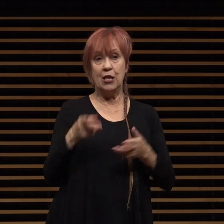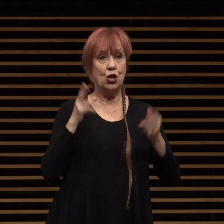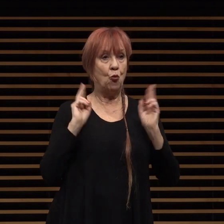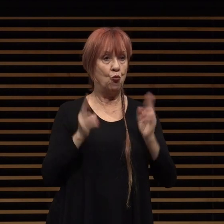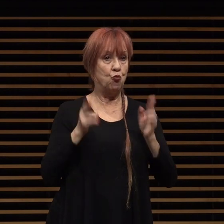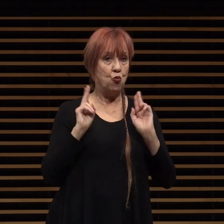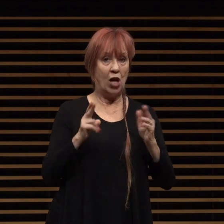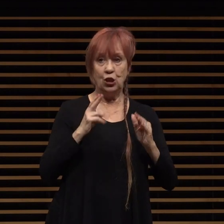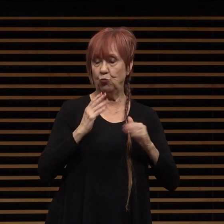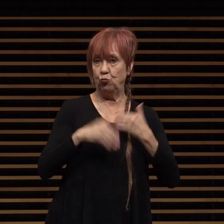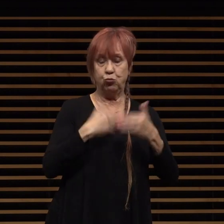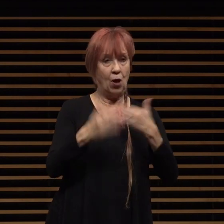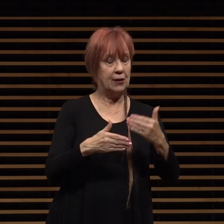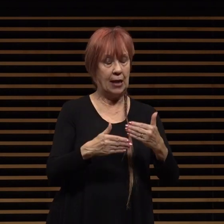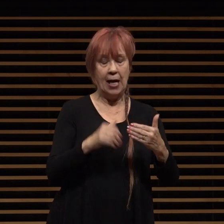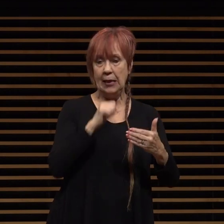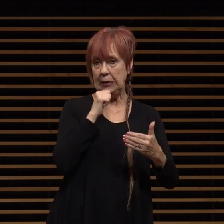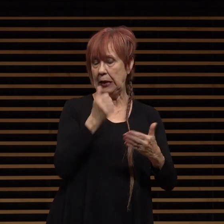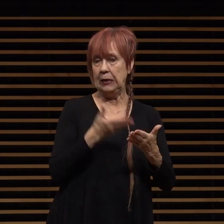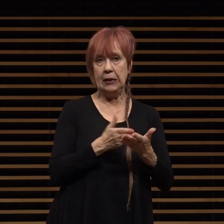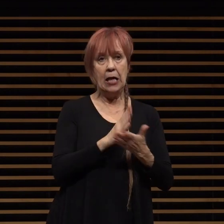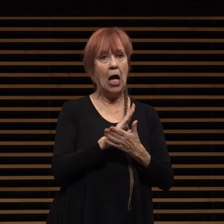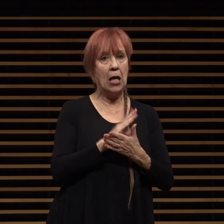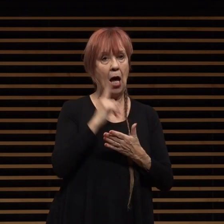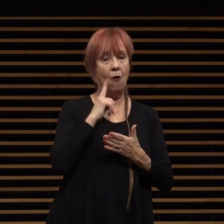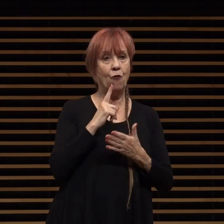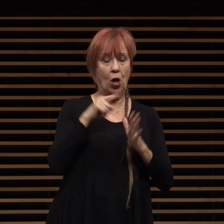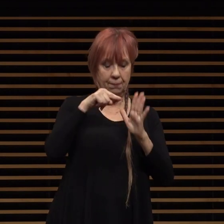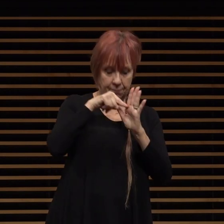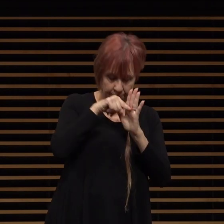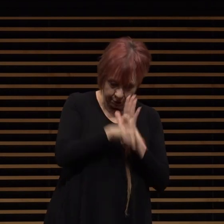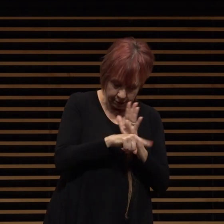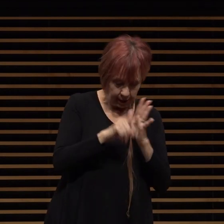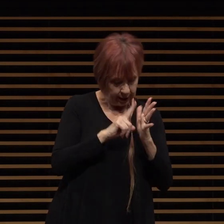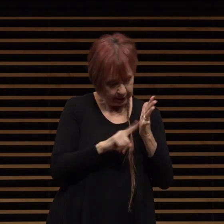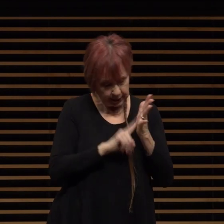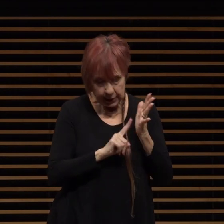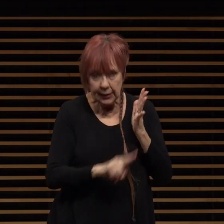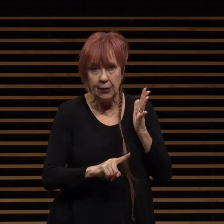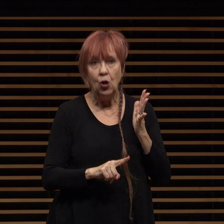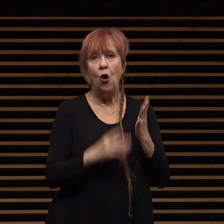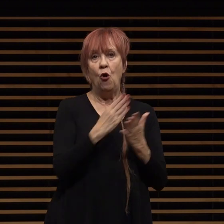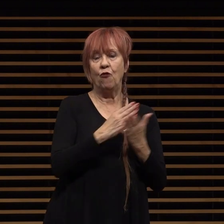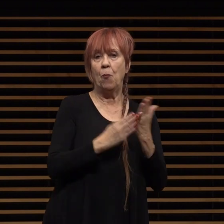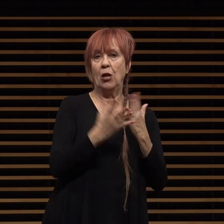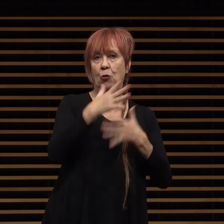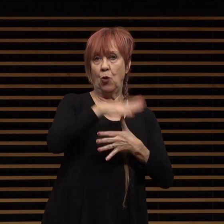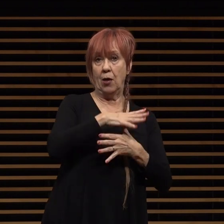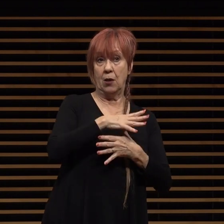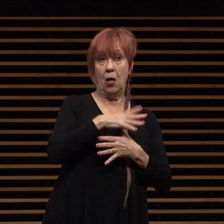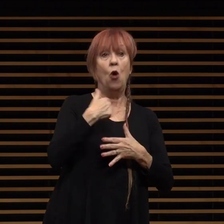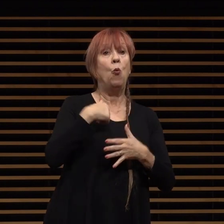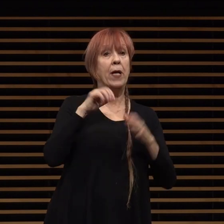process that does not allow for a deep dive into budget priorities we can and